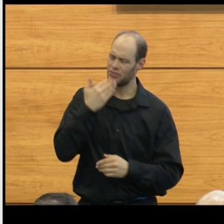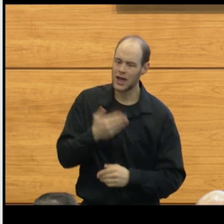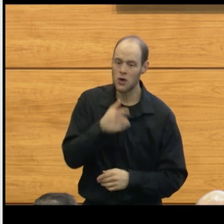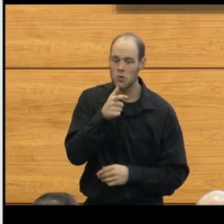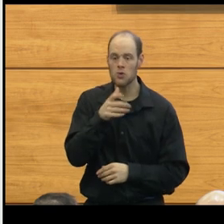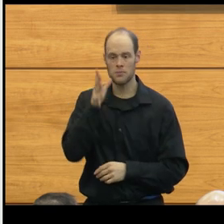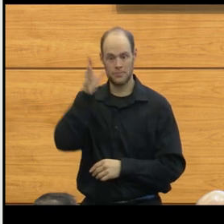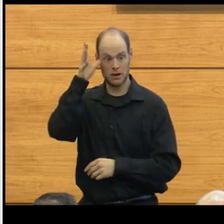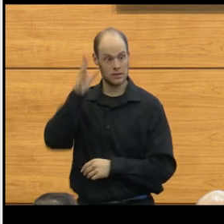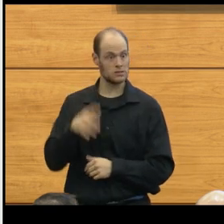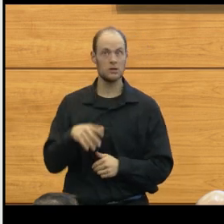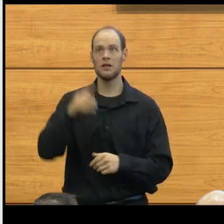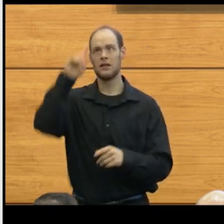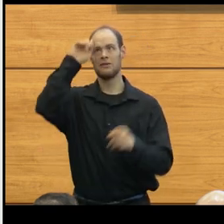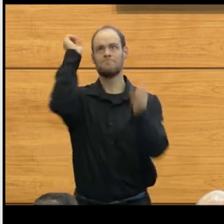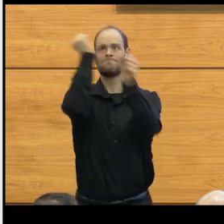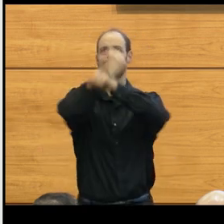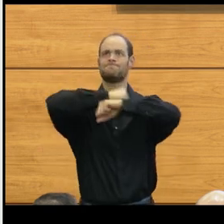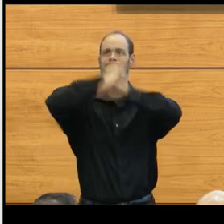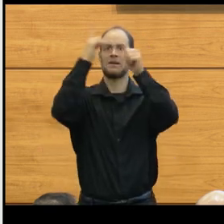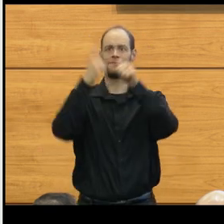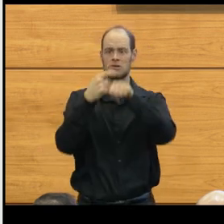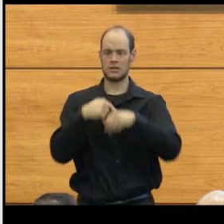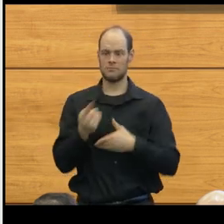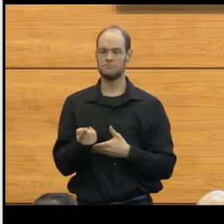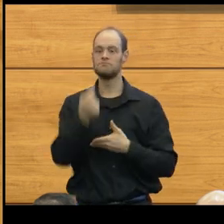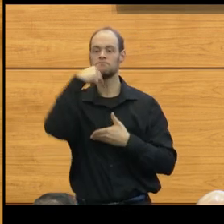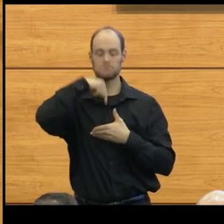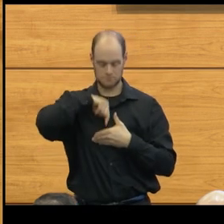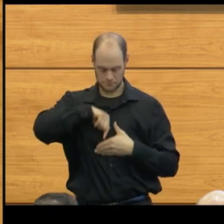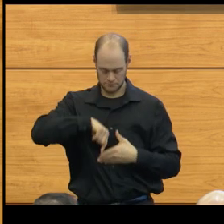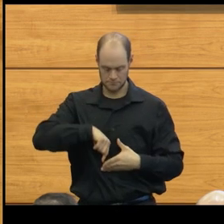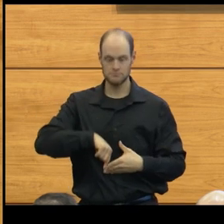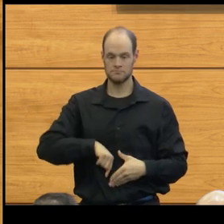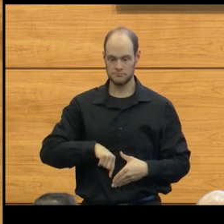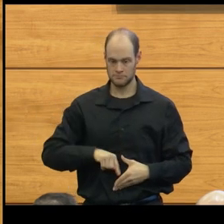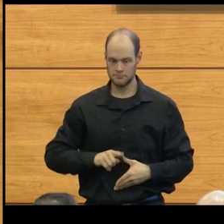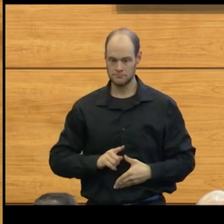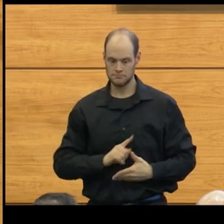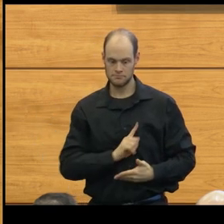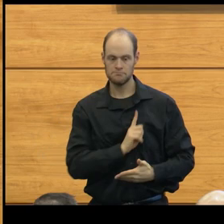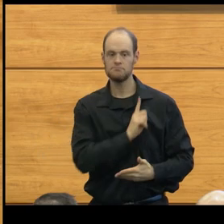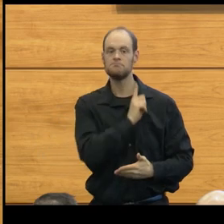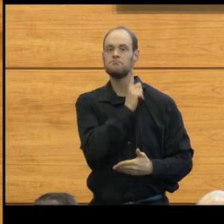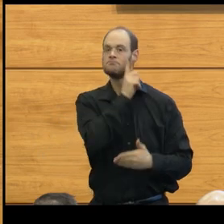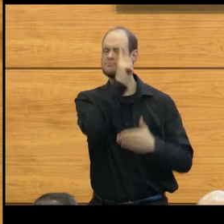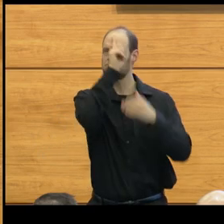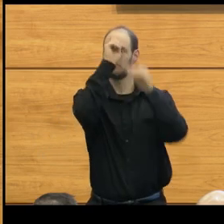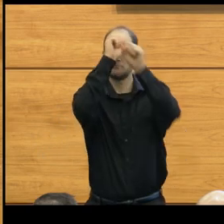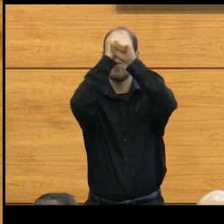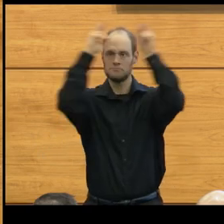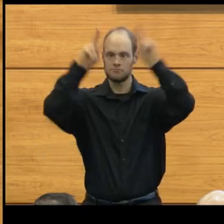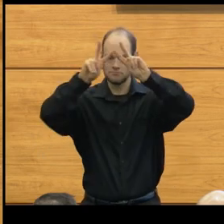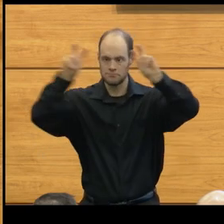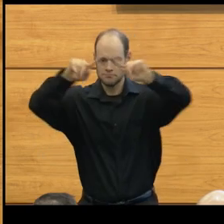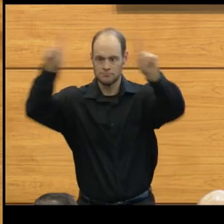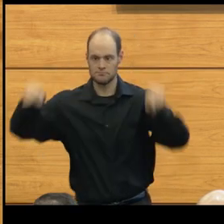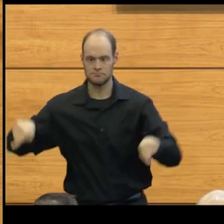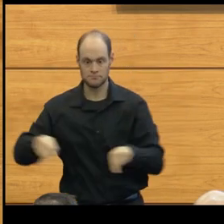Imagine the first time I used an endoscope in the early 90s, for the first time at Michigan on a child